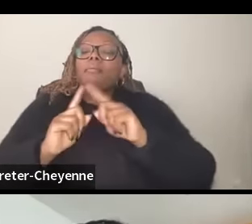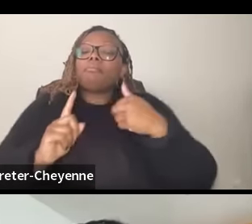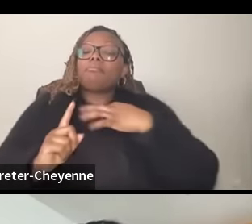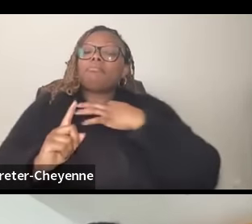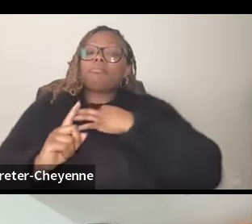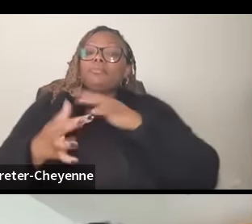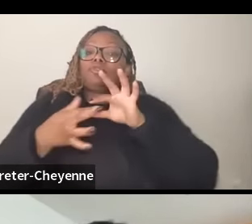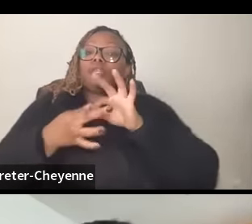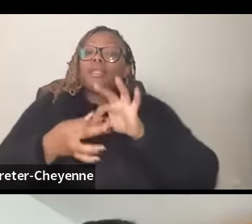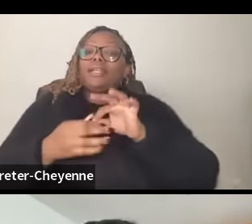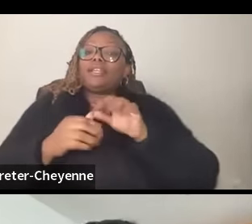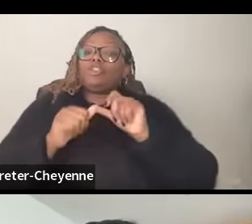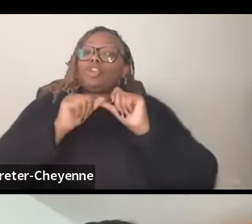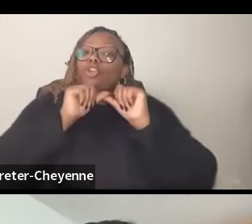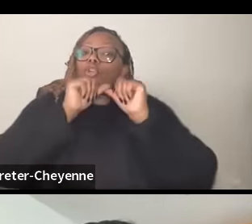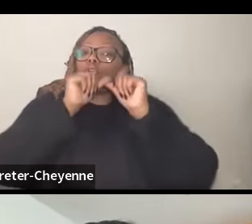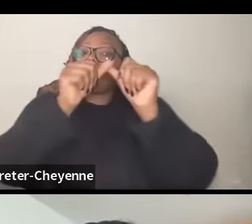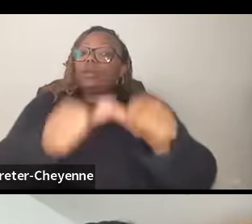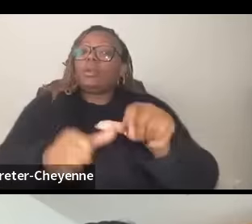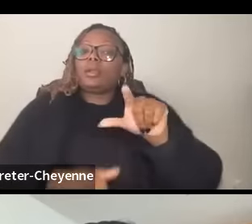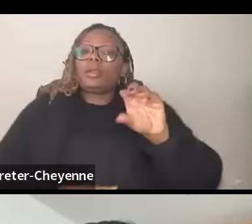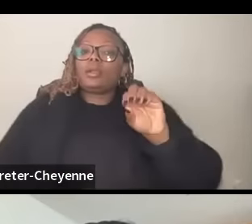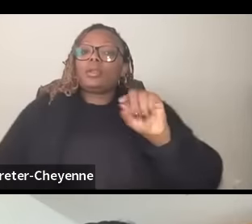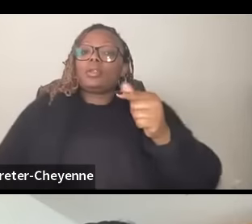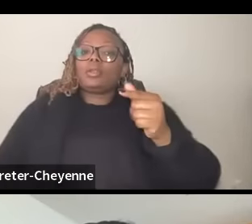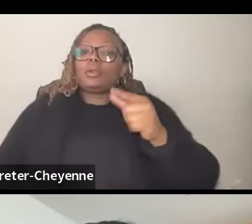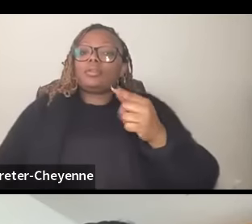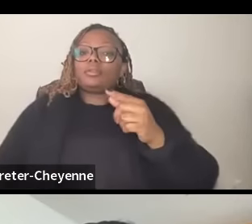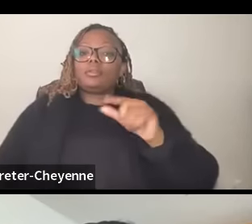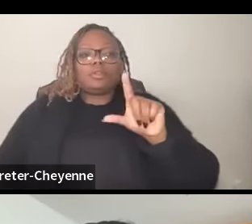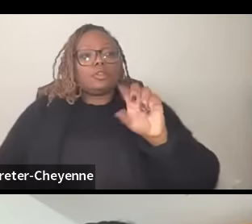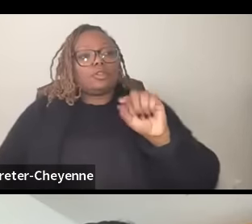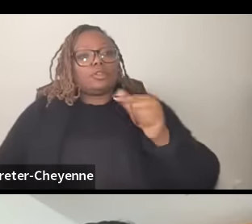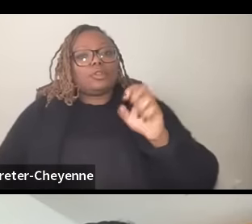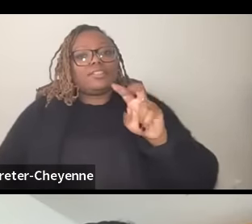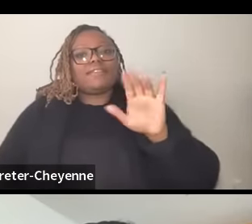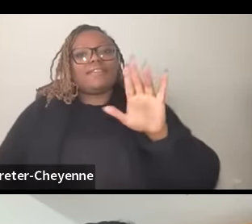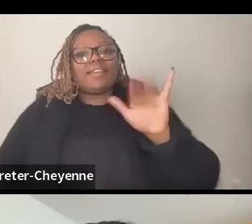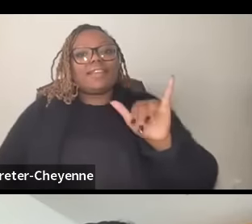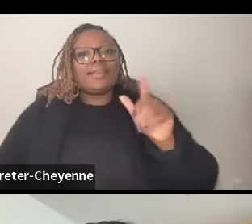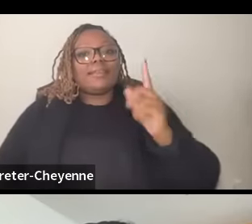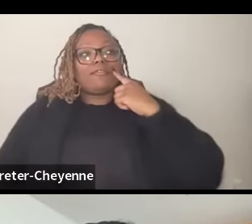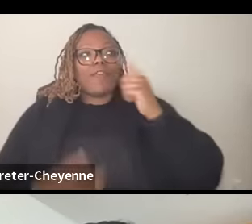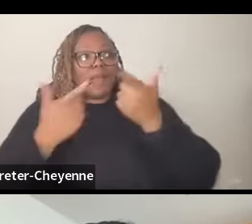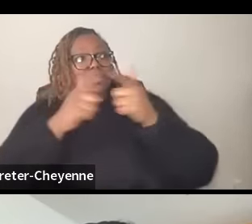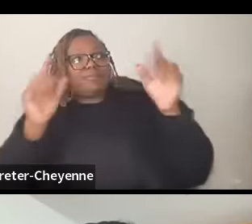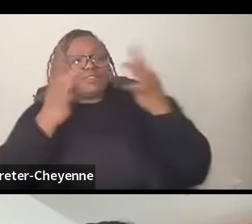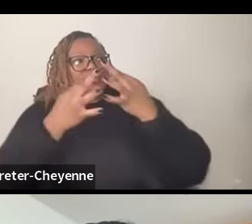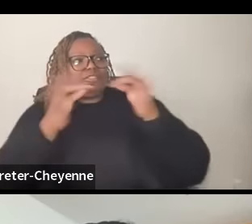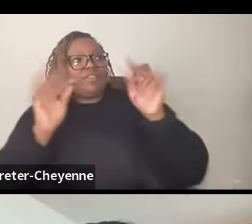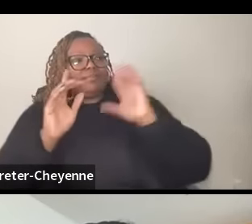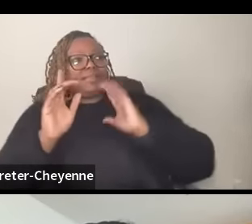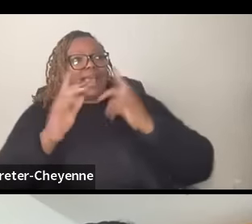the longevity you know we have a our Liberation and freedom is what we're about right and so